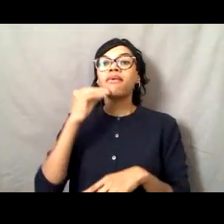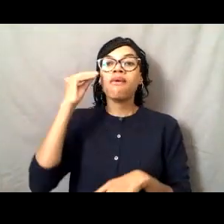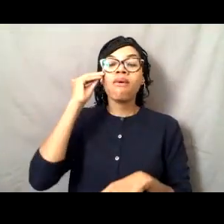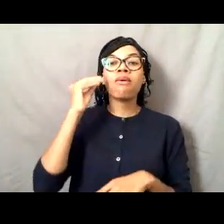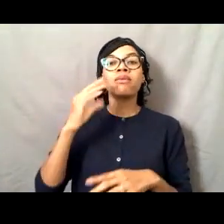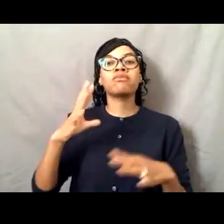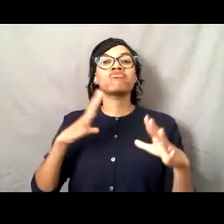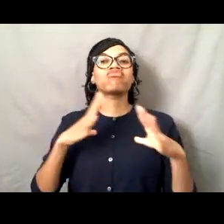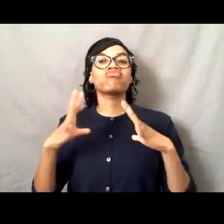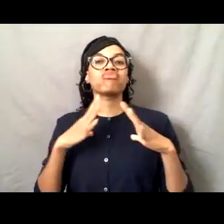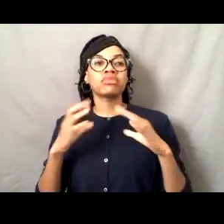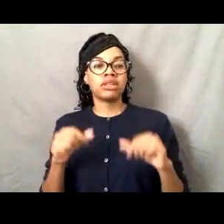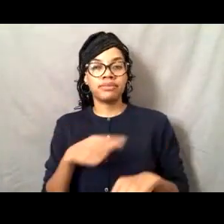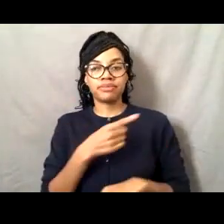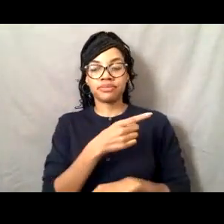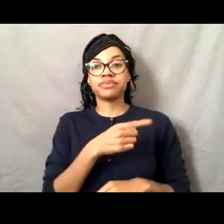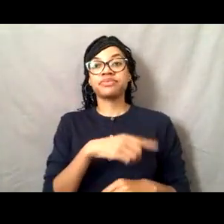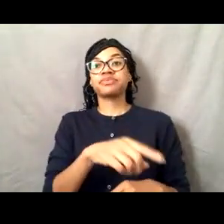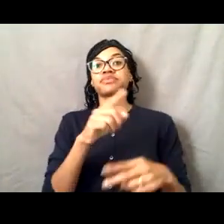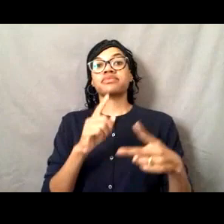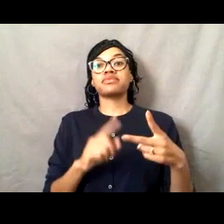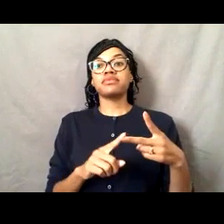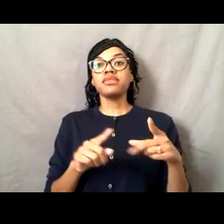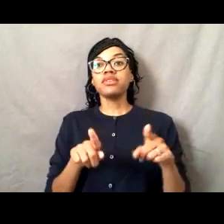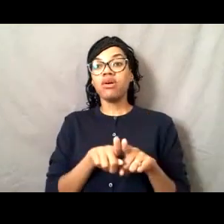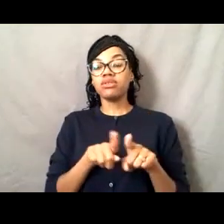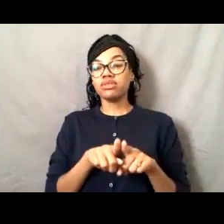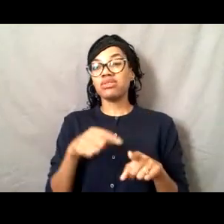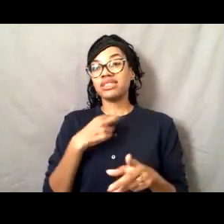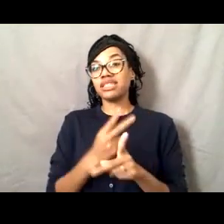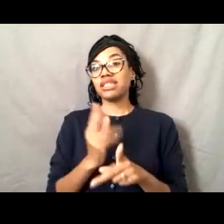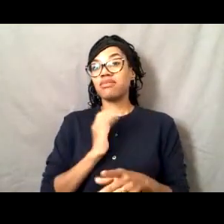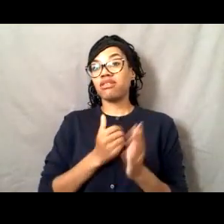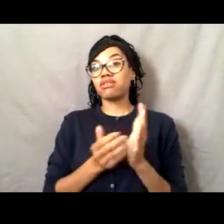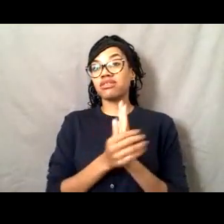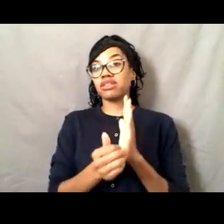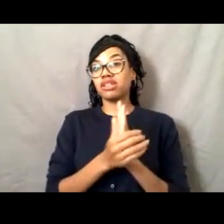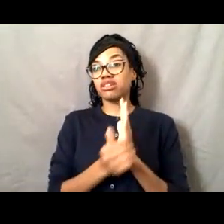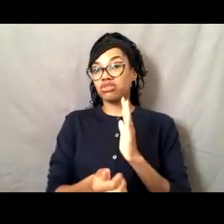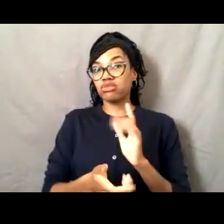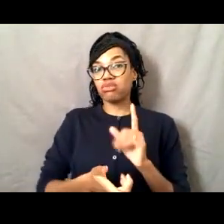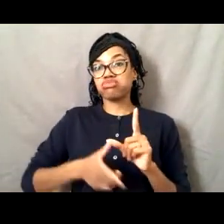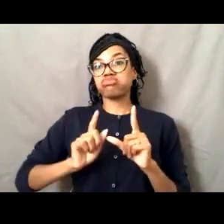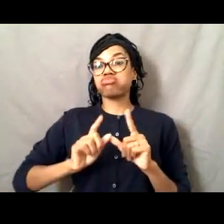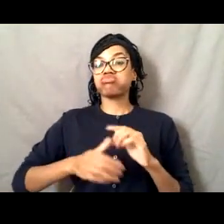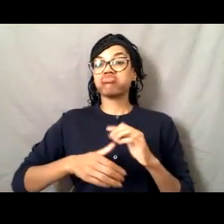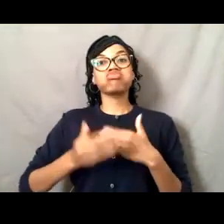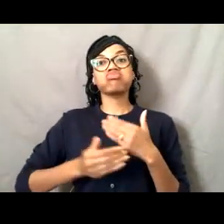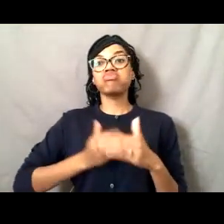But number two, it is keeping those skills fresh. Yeah. After, you know, you think about it